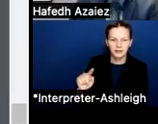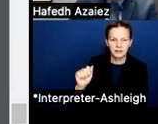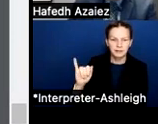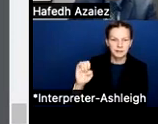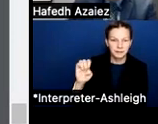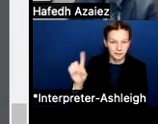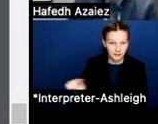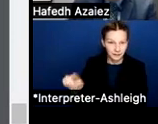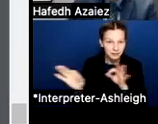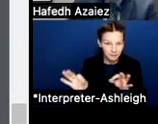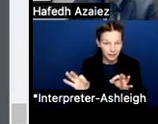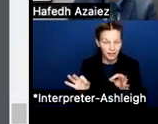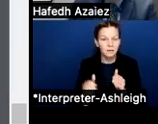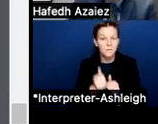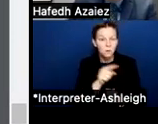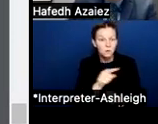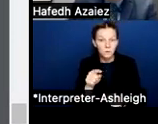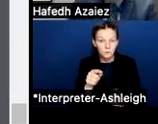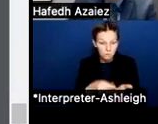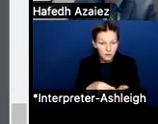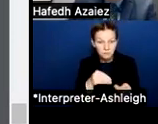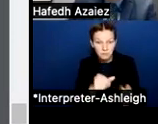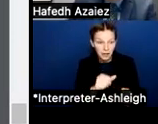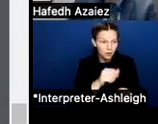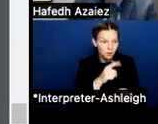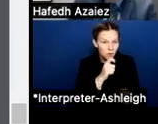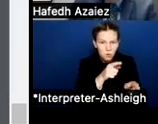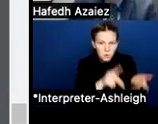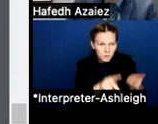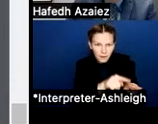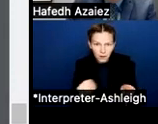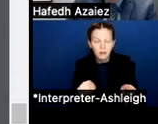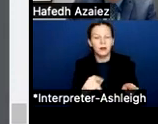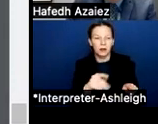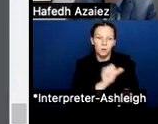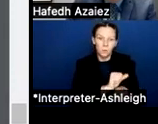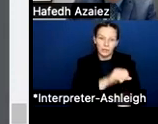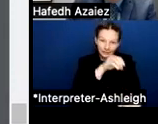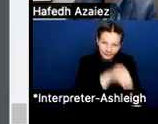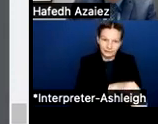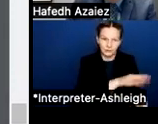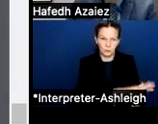we as a district with having so many different positions, we have to try to group them in similar type positions, which is why we have these labels